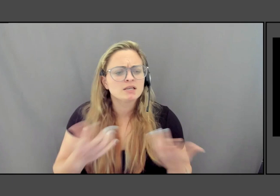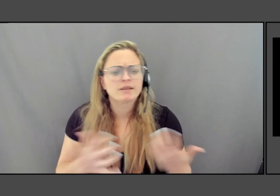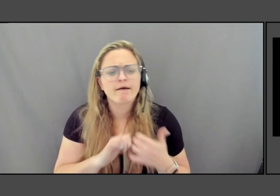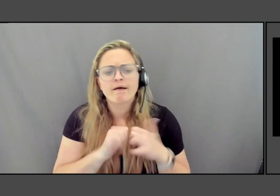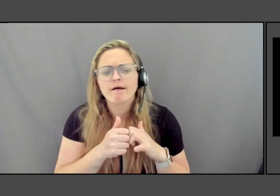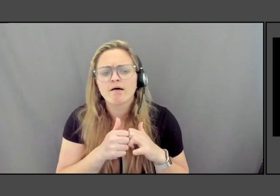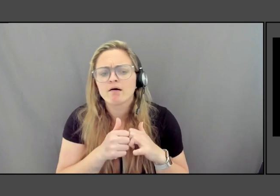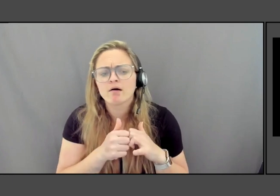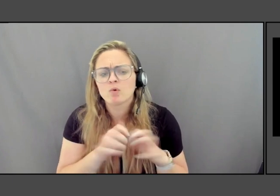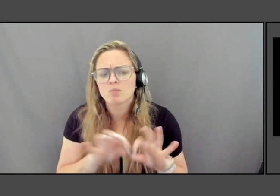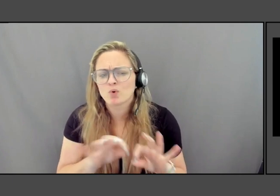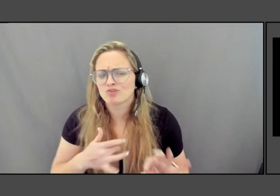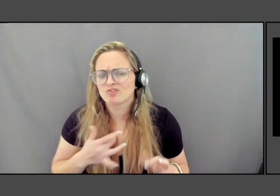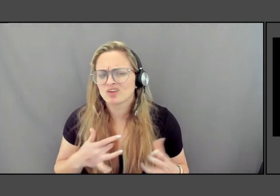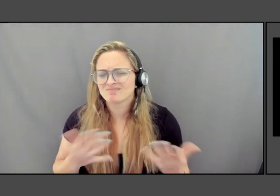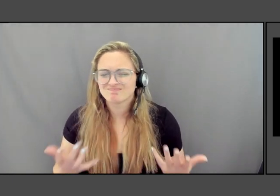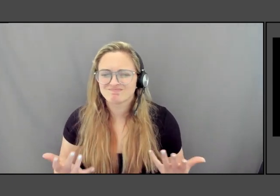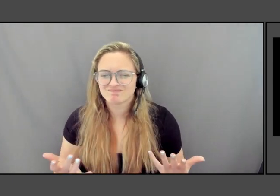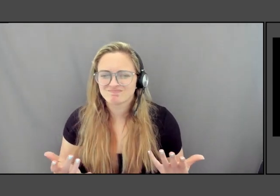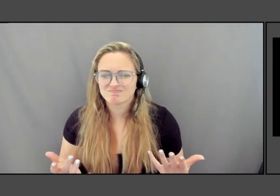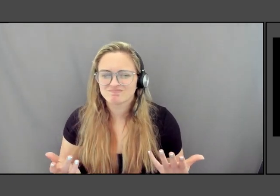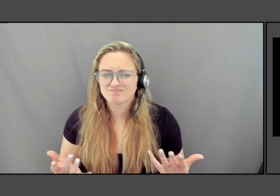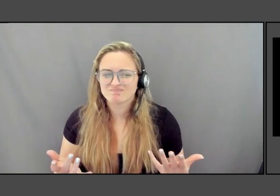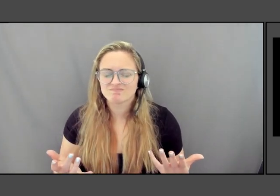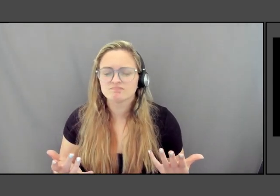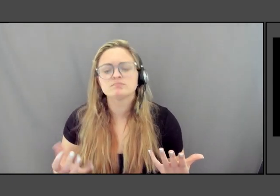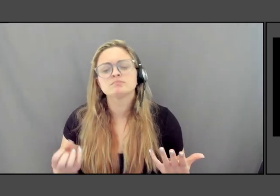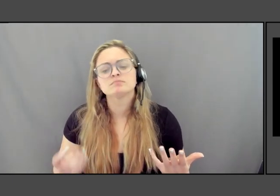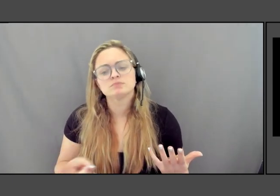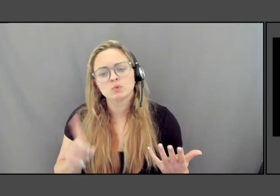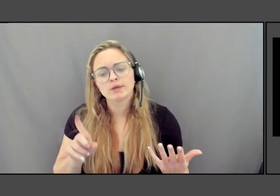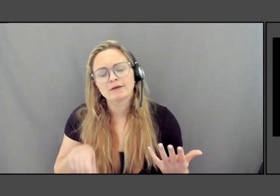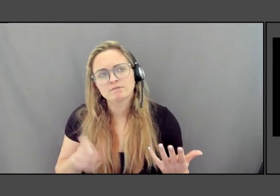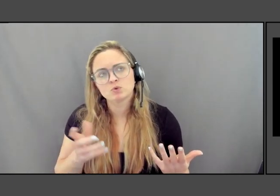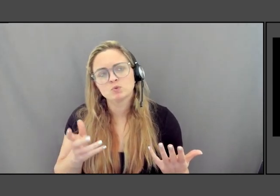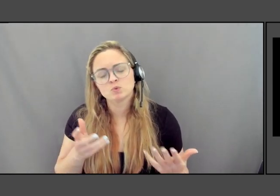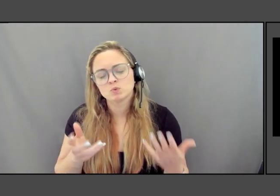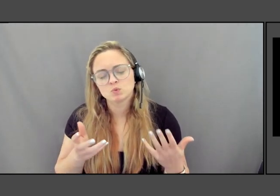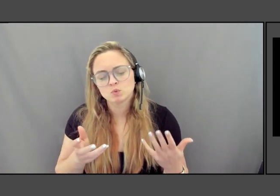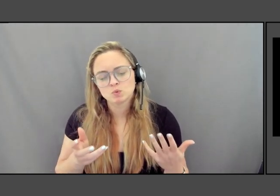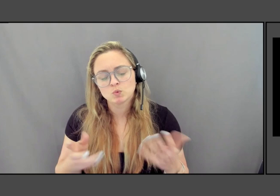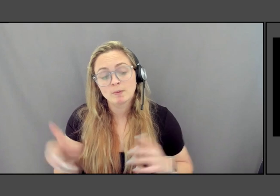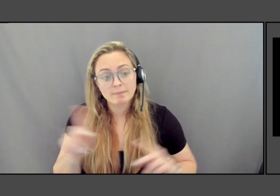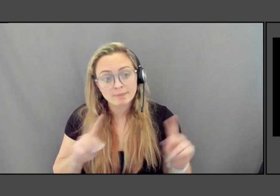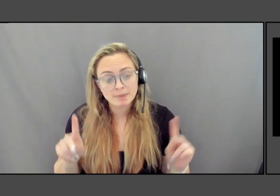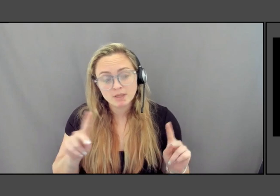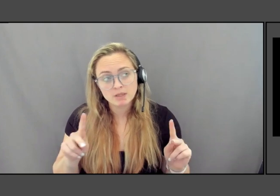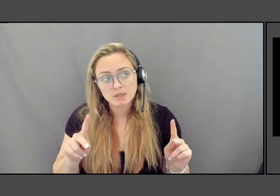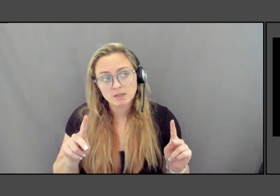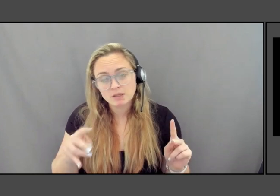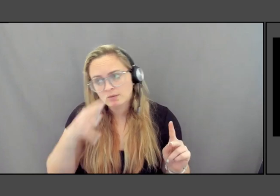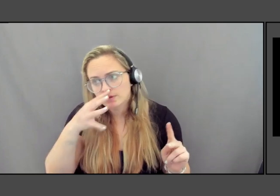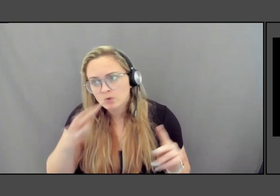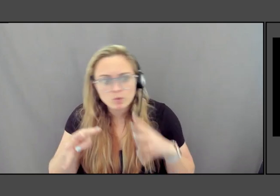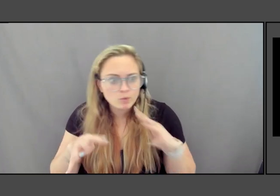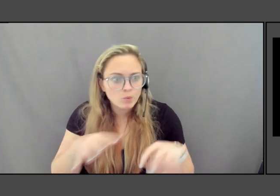So I think we have to make people that have been ignored, neglected, seen.